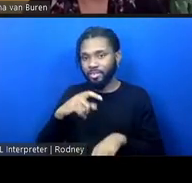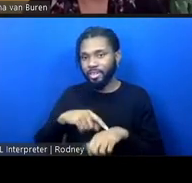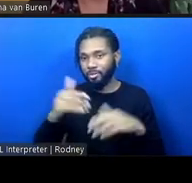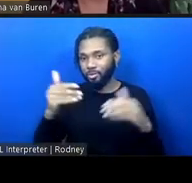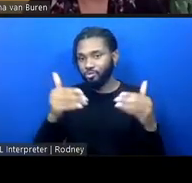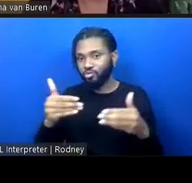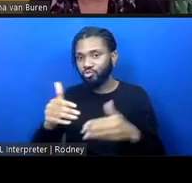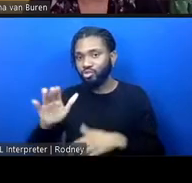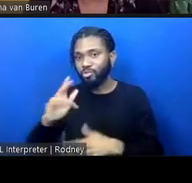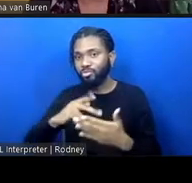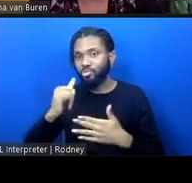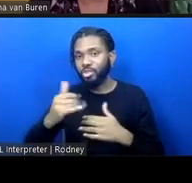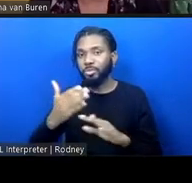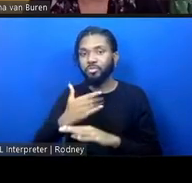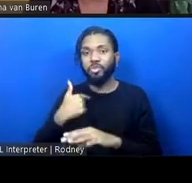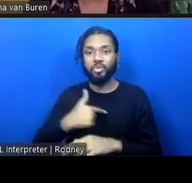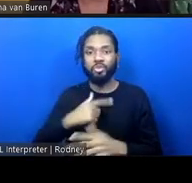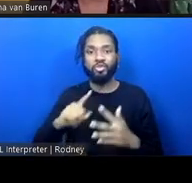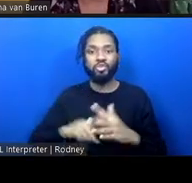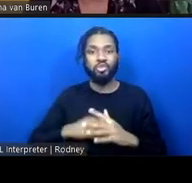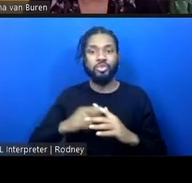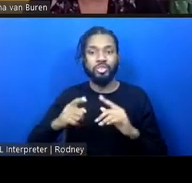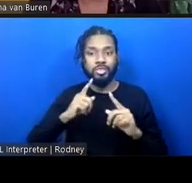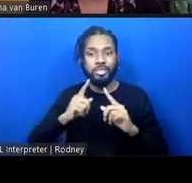before we get in discussion, but I know that you you wanted to talk about one